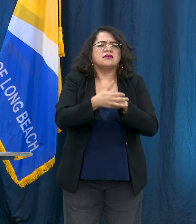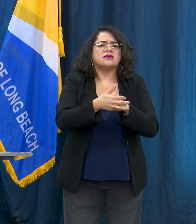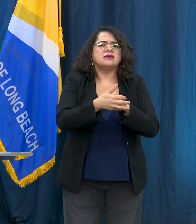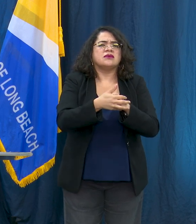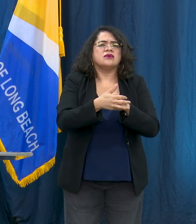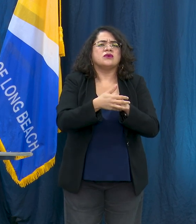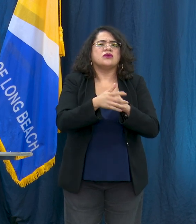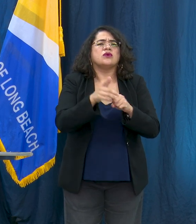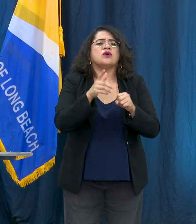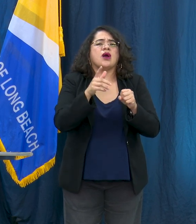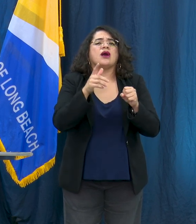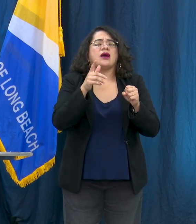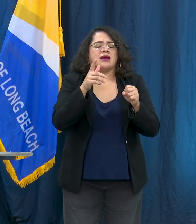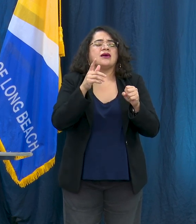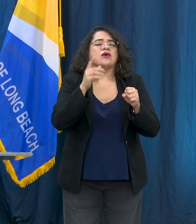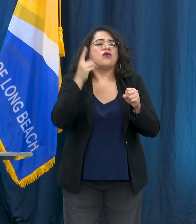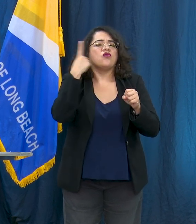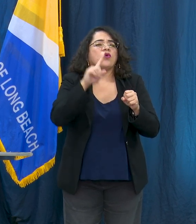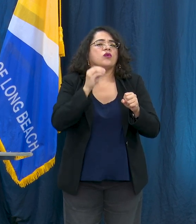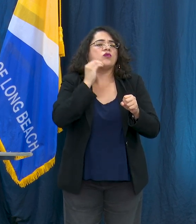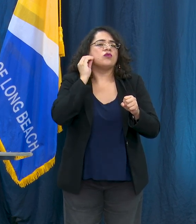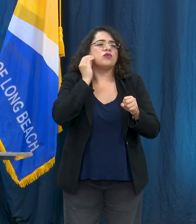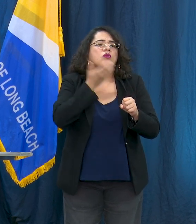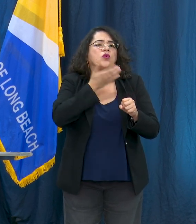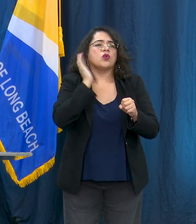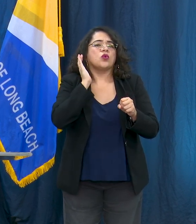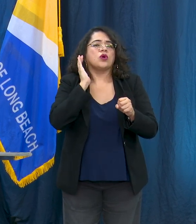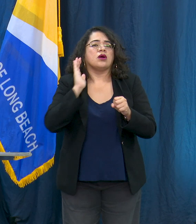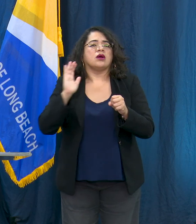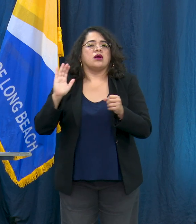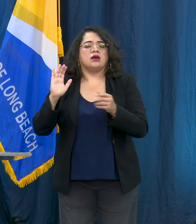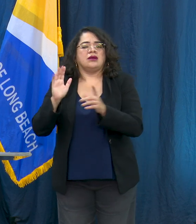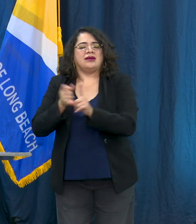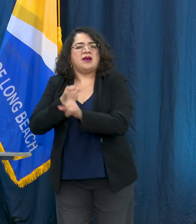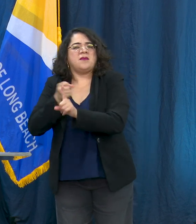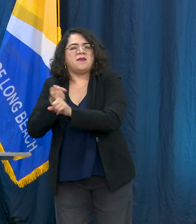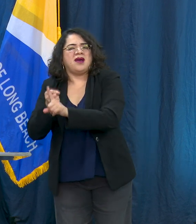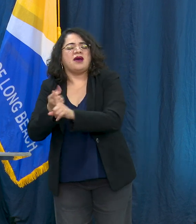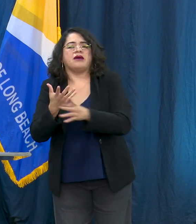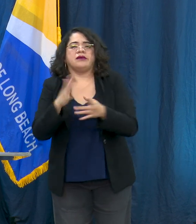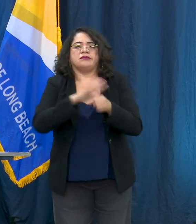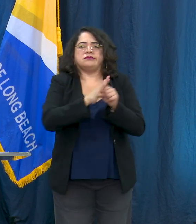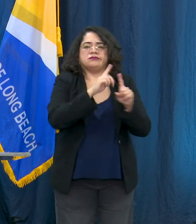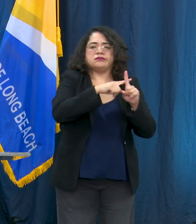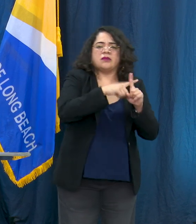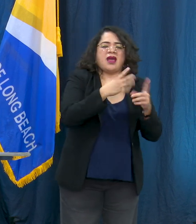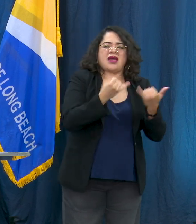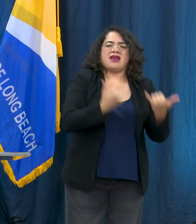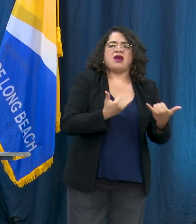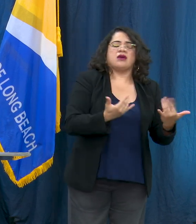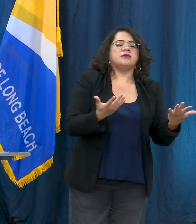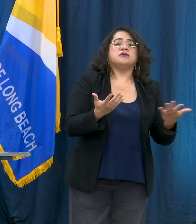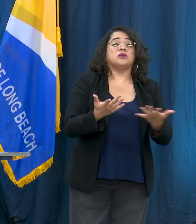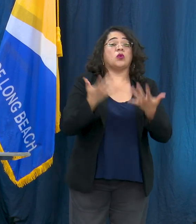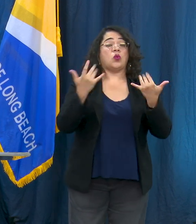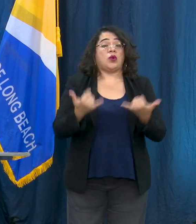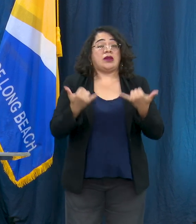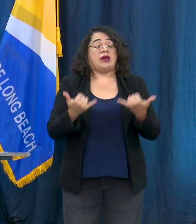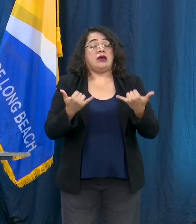in homelessness since then and what the numbers might look like now? We don't have a sense certainly when you understand